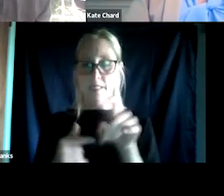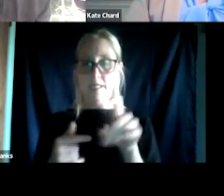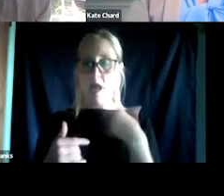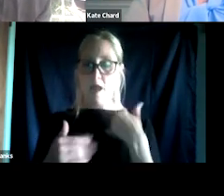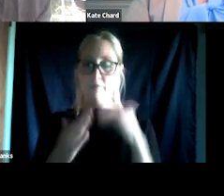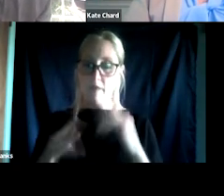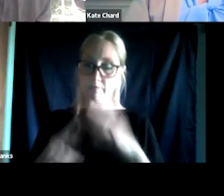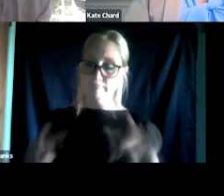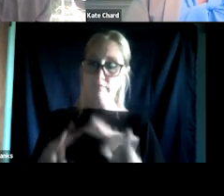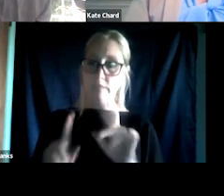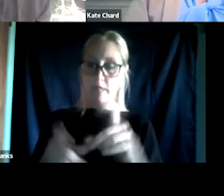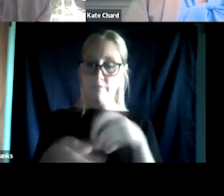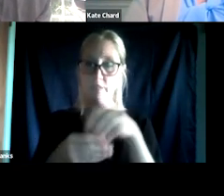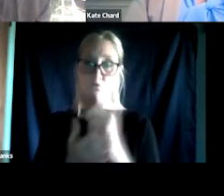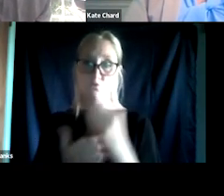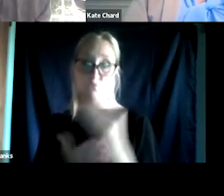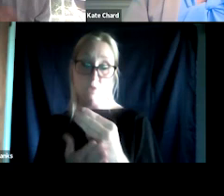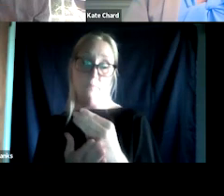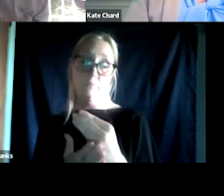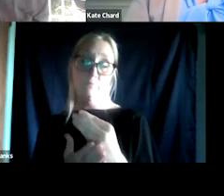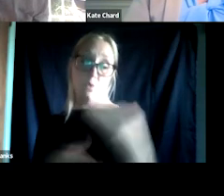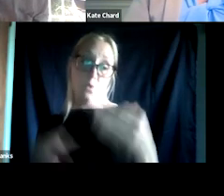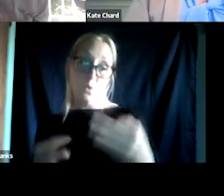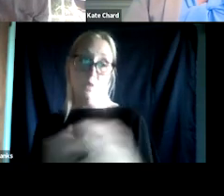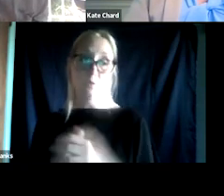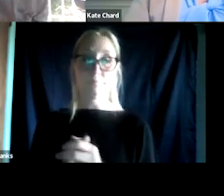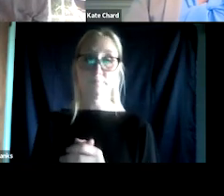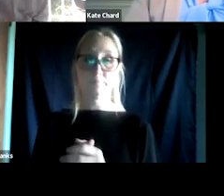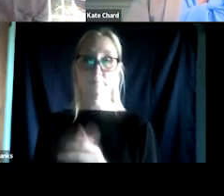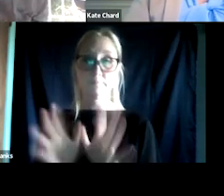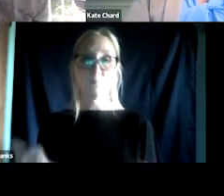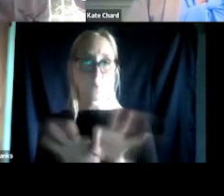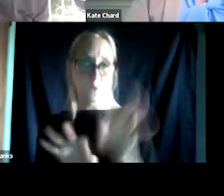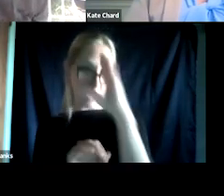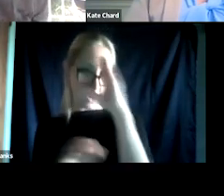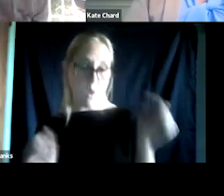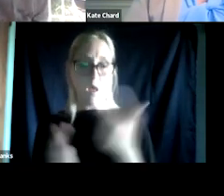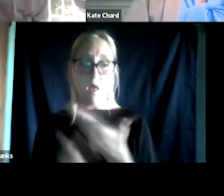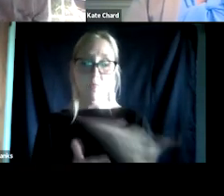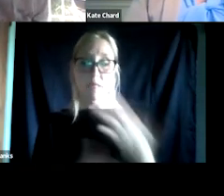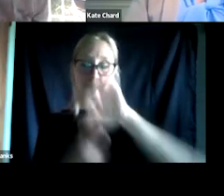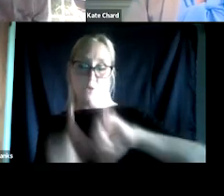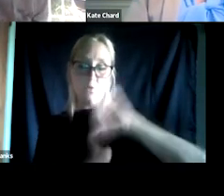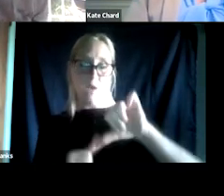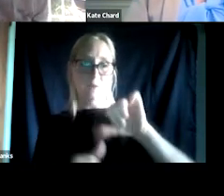So the take home is that all of these things interact and there's never one, just one cause for any one behavior,